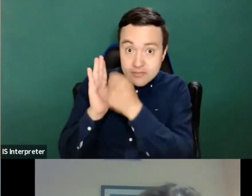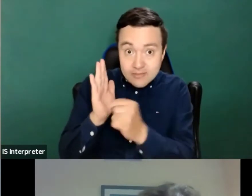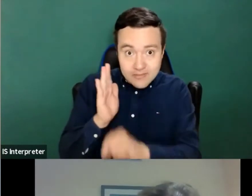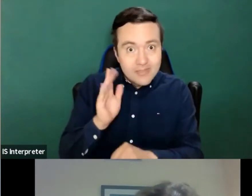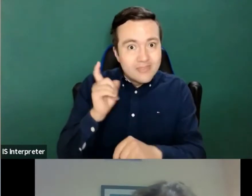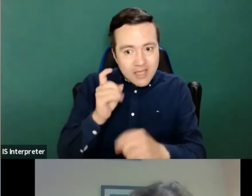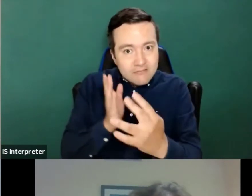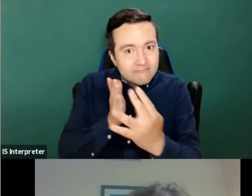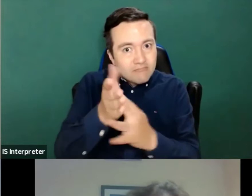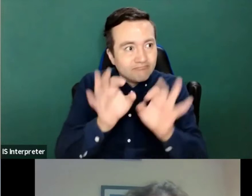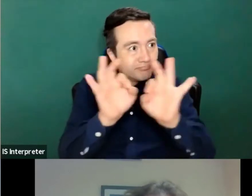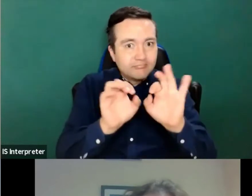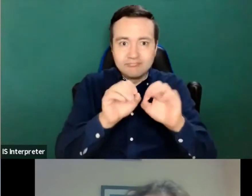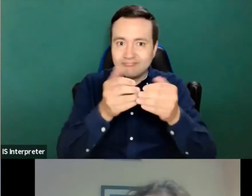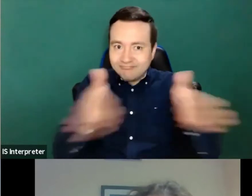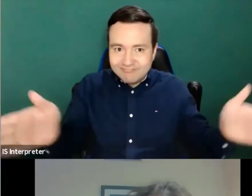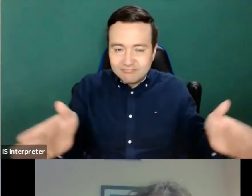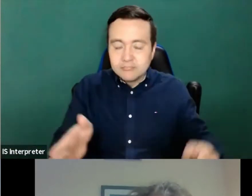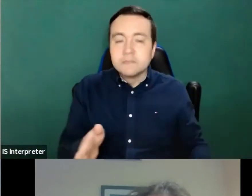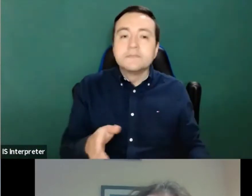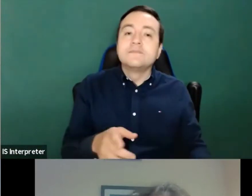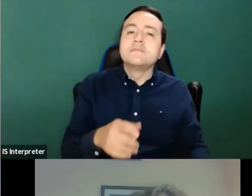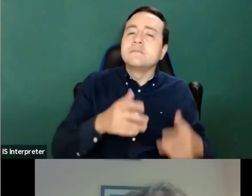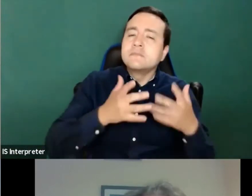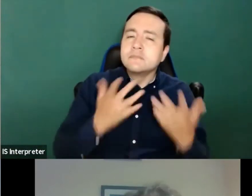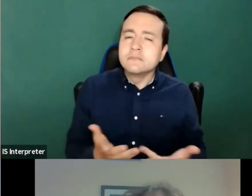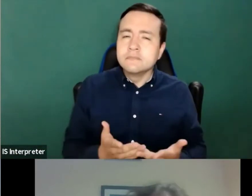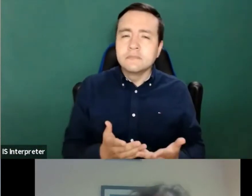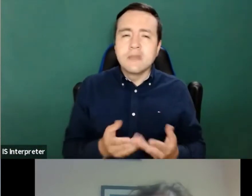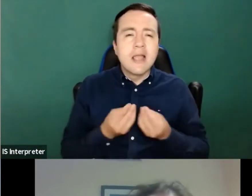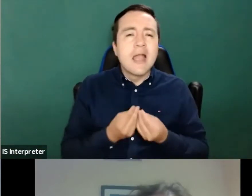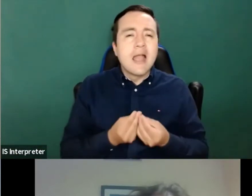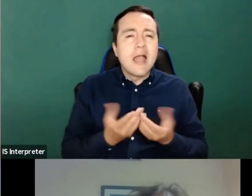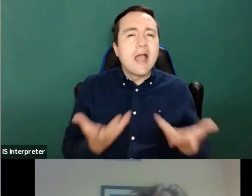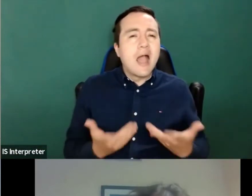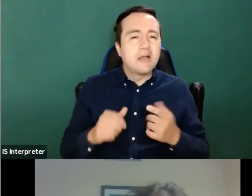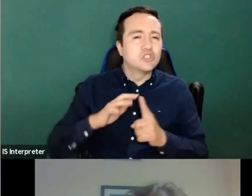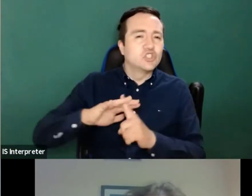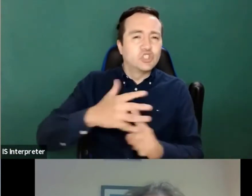So the question would be, How is the situation after directive enter into force?